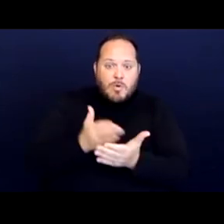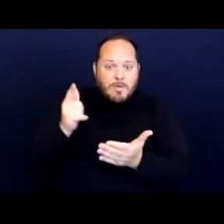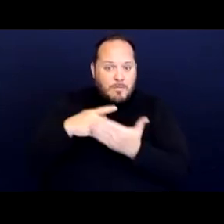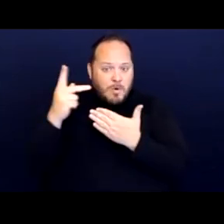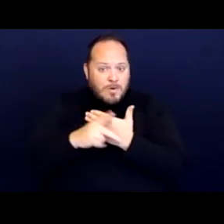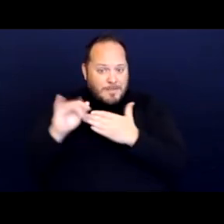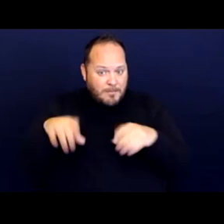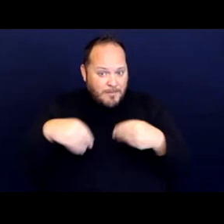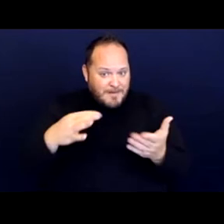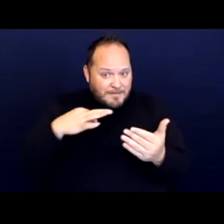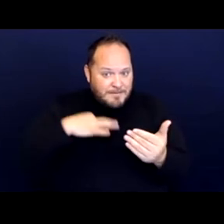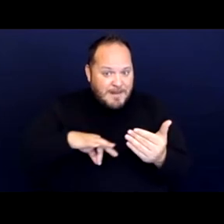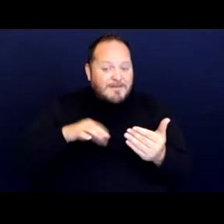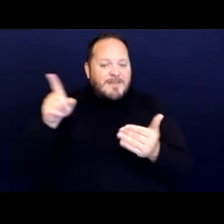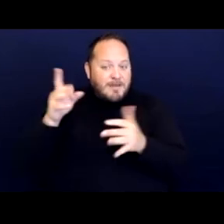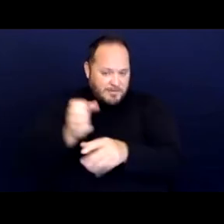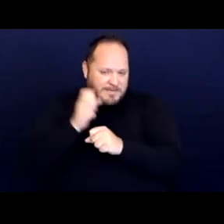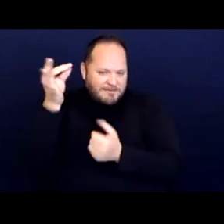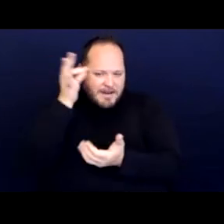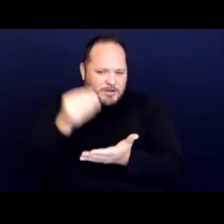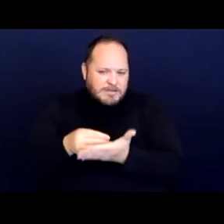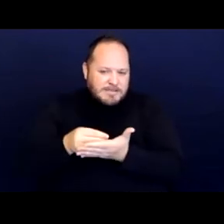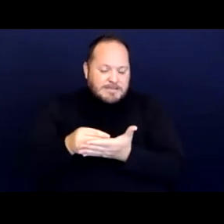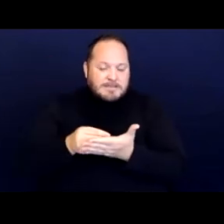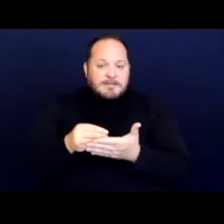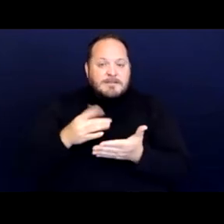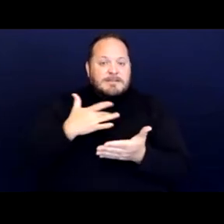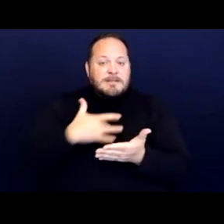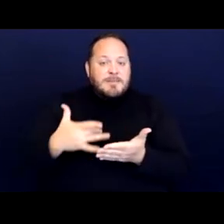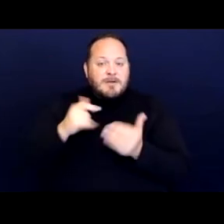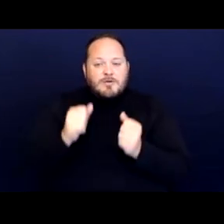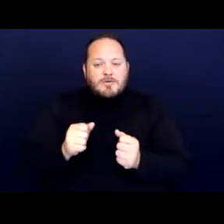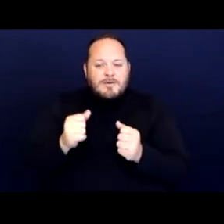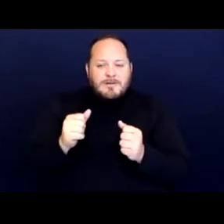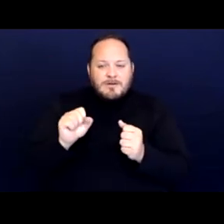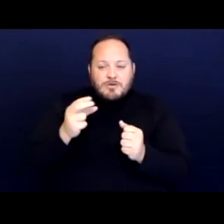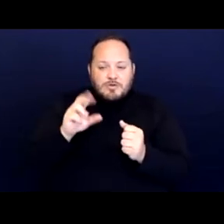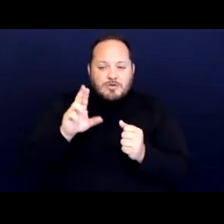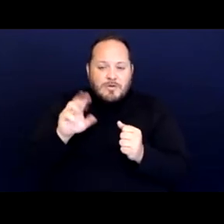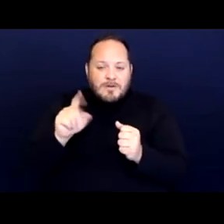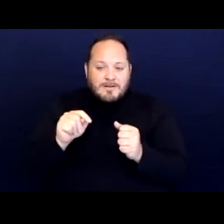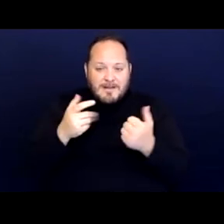receives federal financial assistance. So usually you can just shortcut once you've got the ADA analysis,